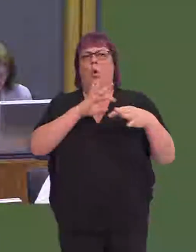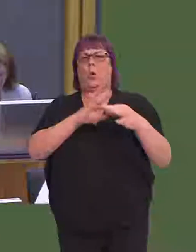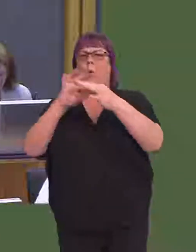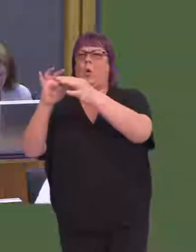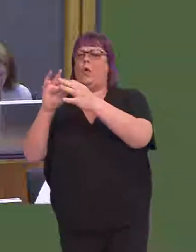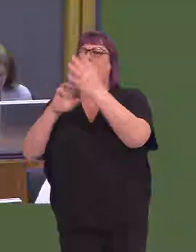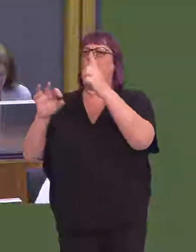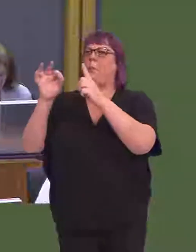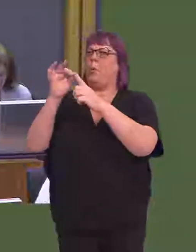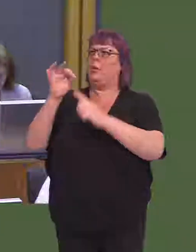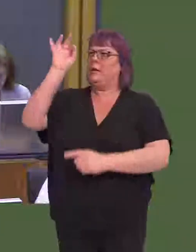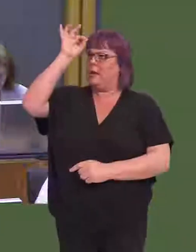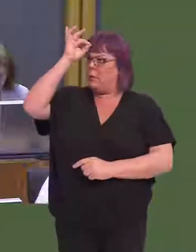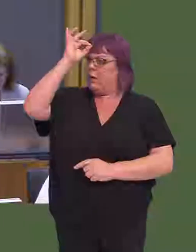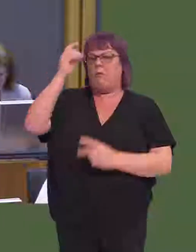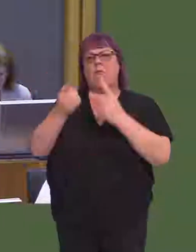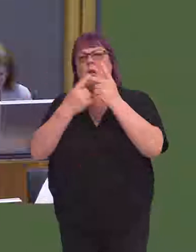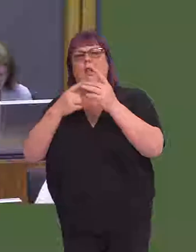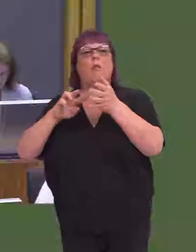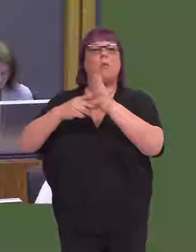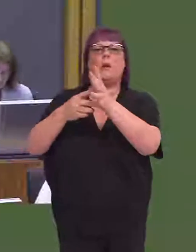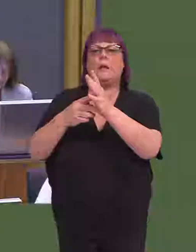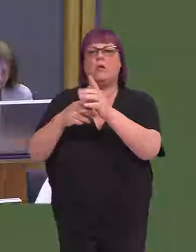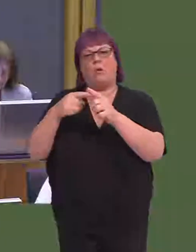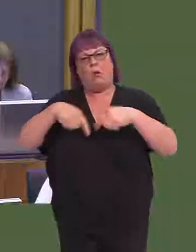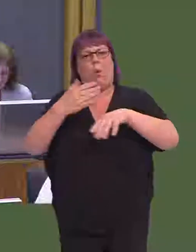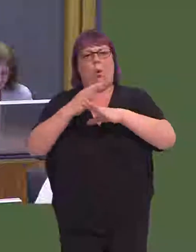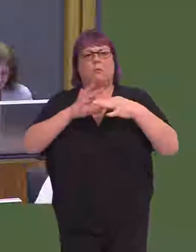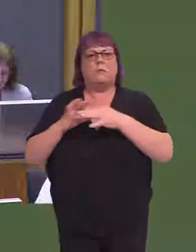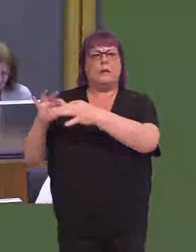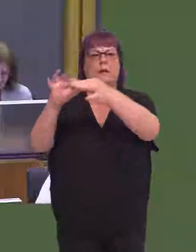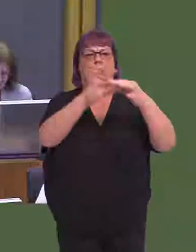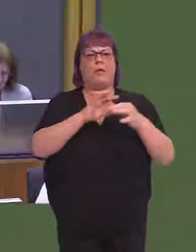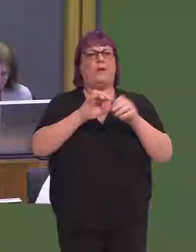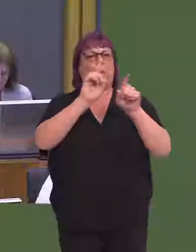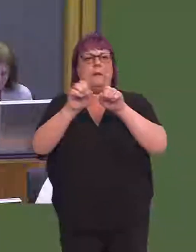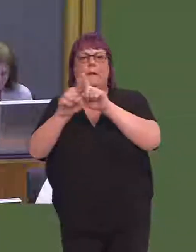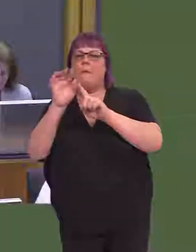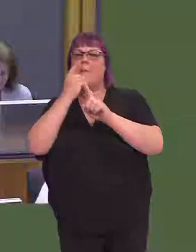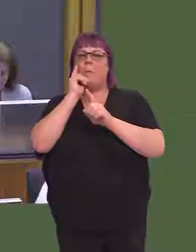City Council and many other organisations to reach every community in the city.